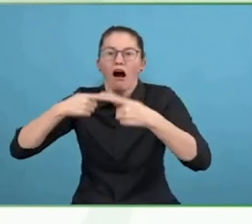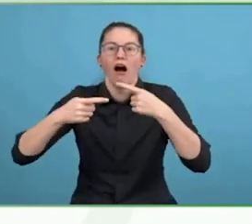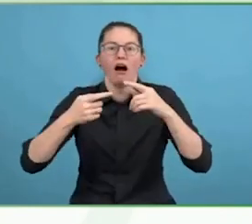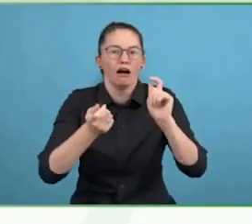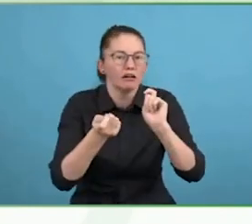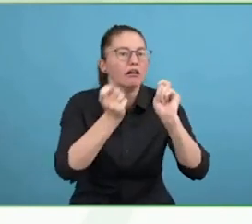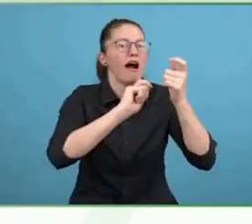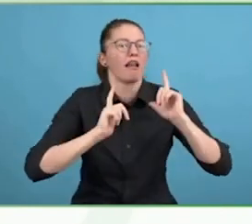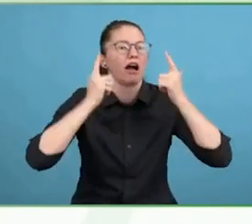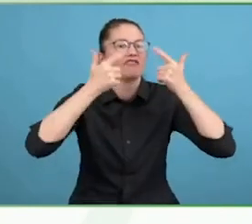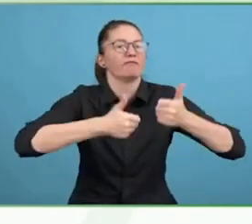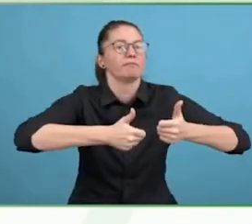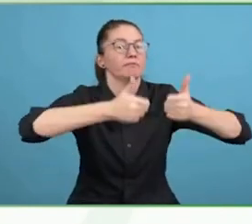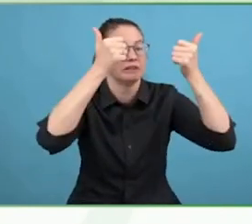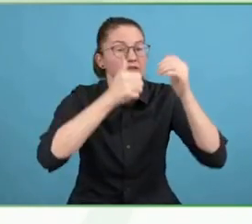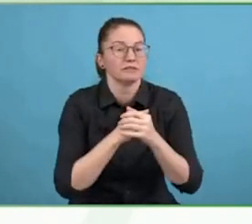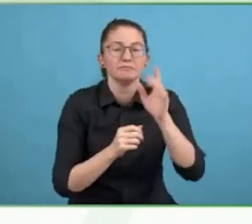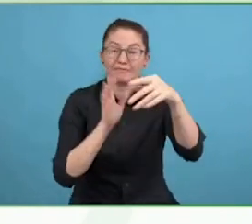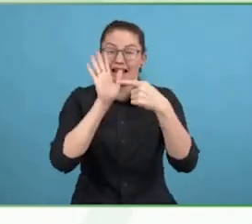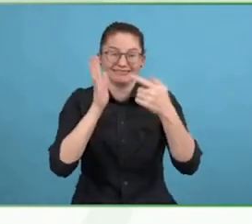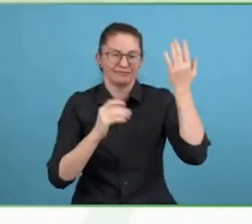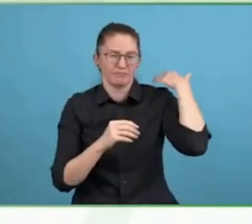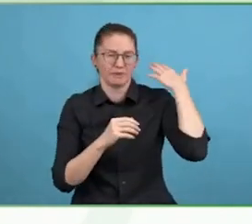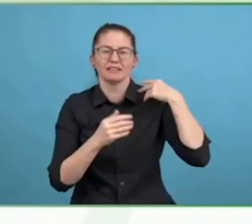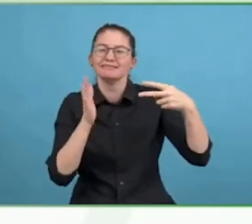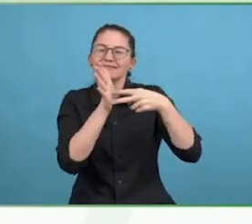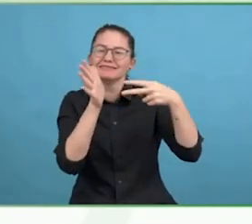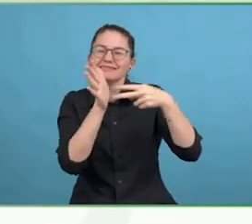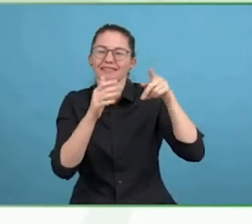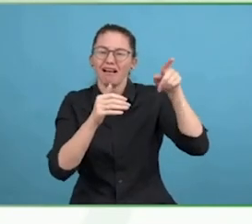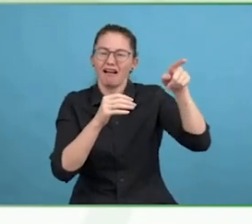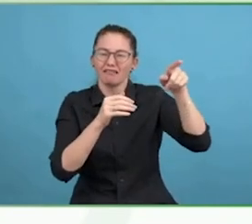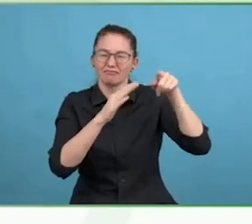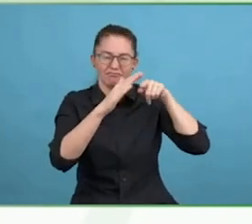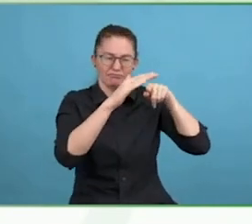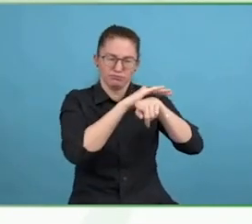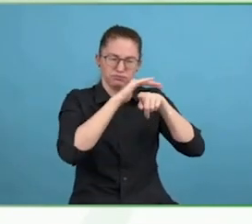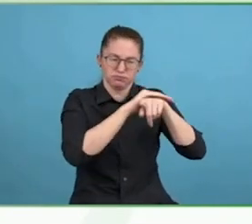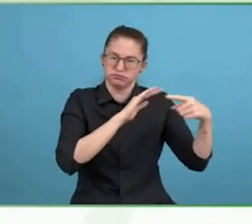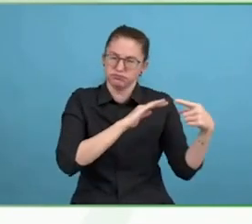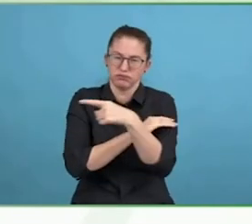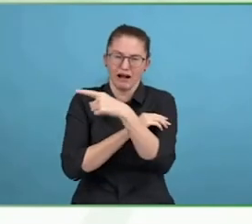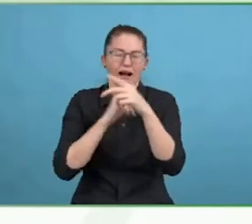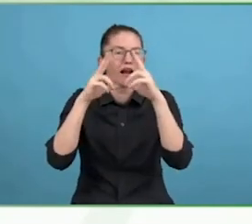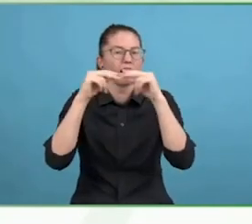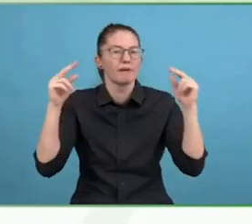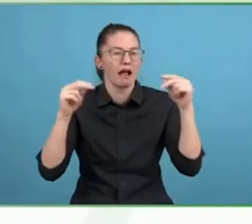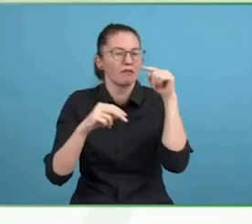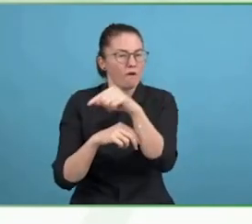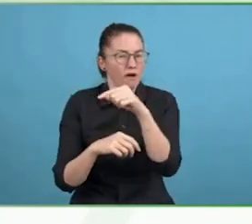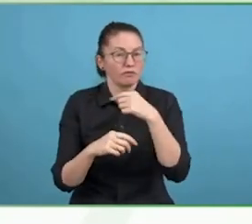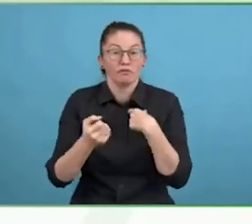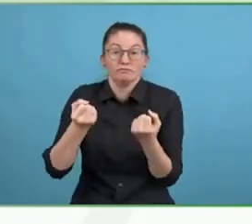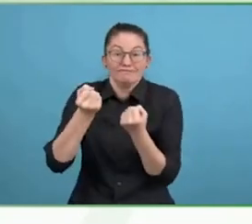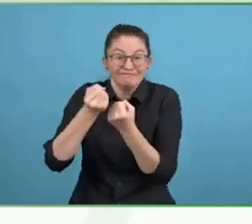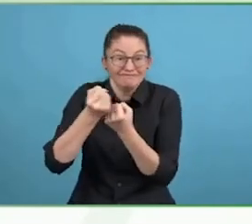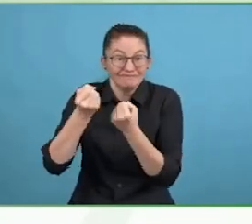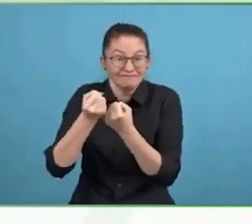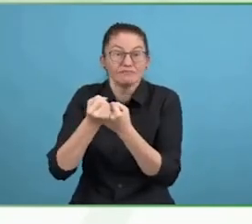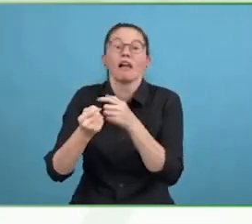localised and make sure the right people get all the support they need. >> That is a great introduction. Thanks so much.